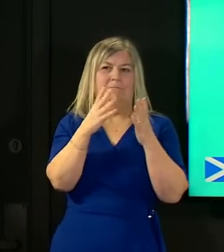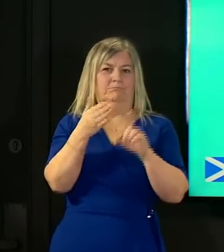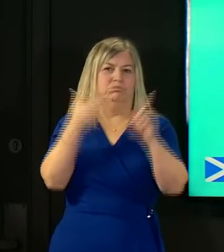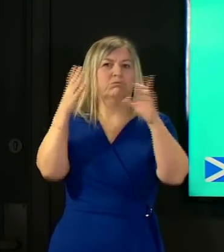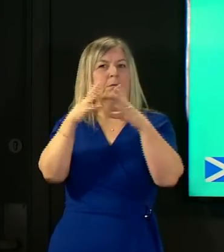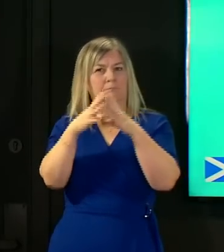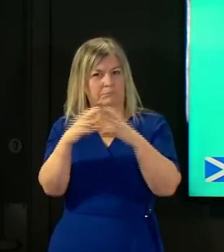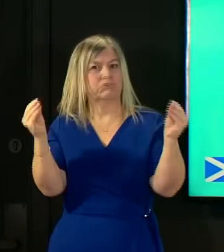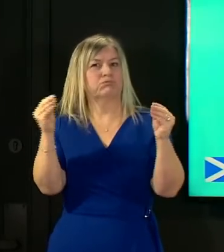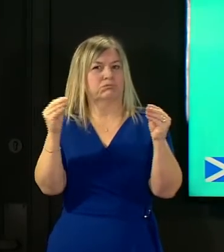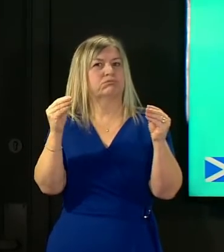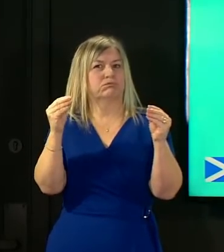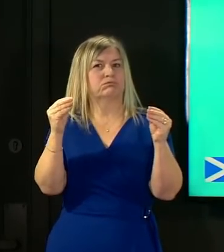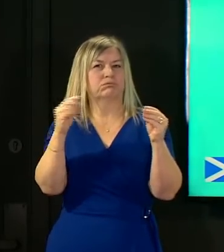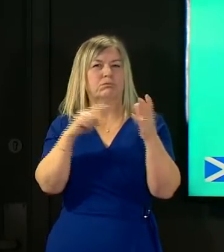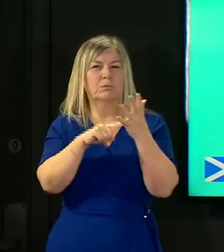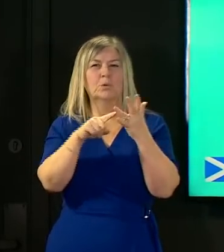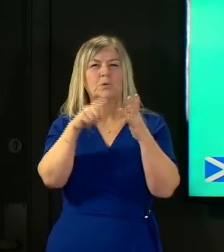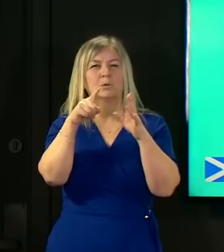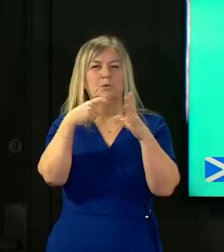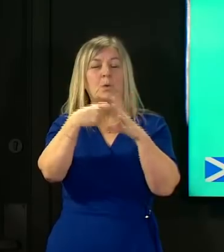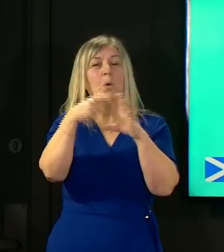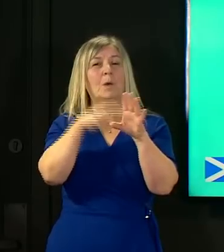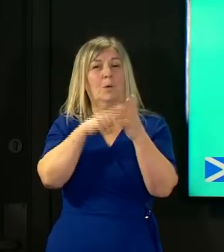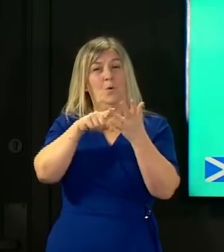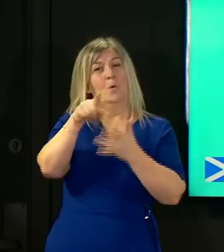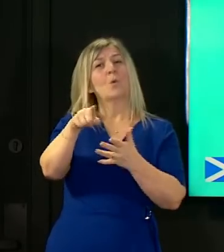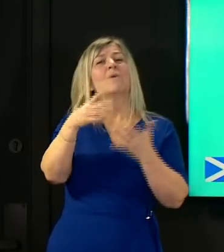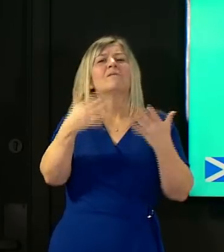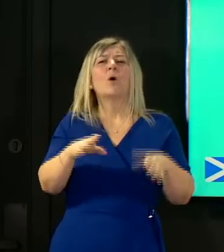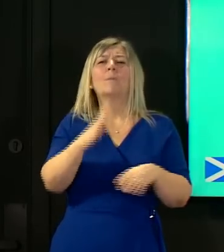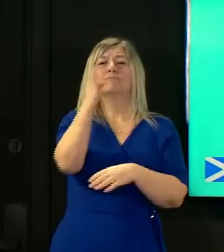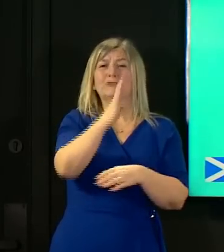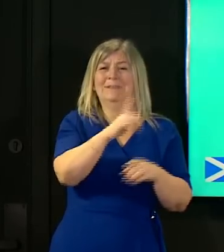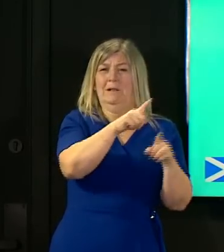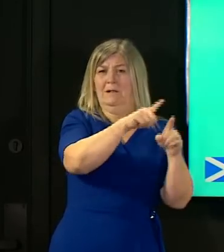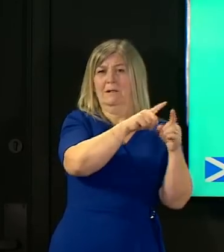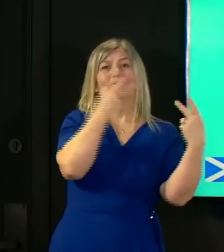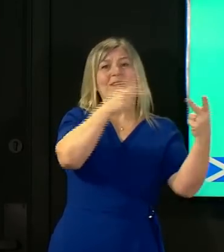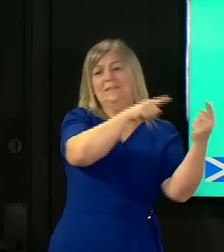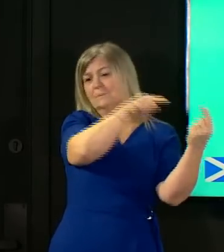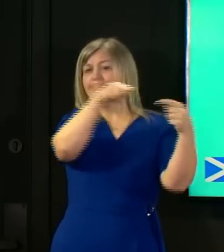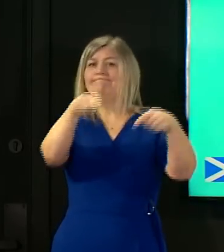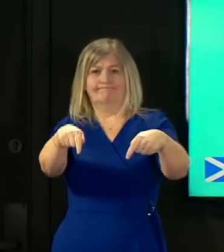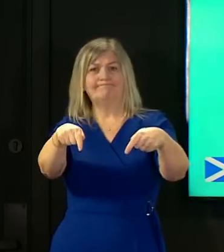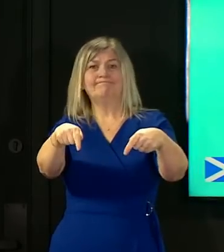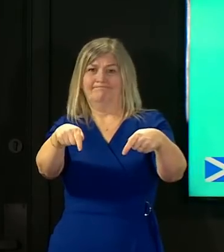visitors is associated with the city or sorry with the area around the city of manaus in brazil